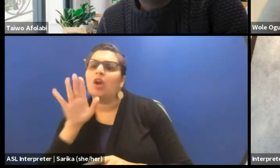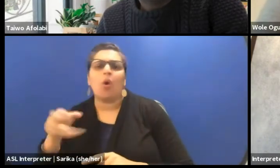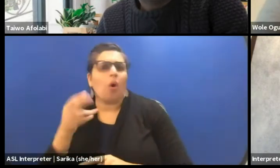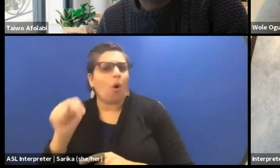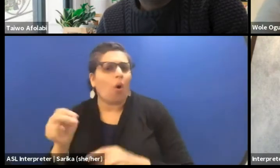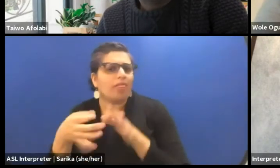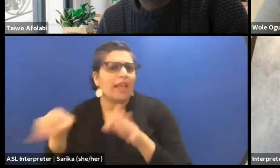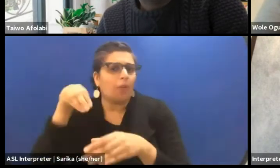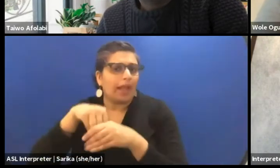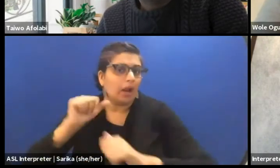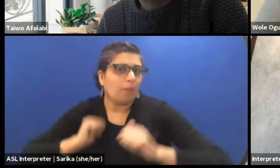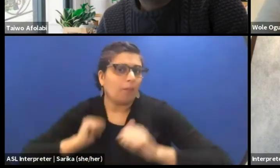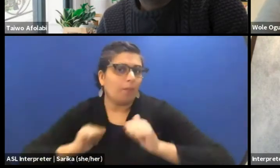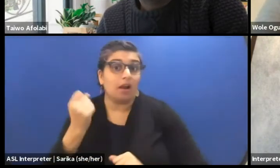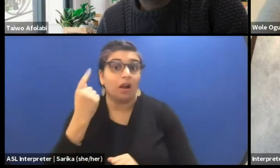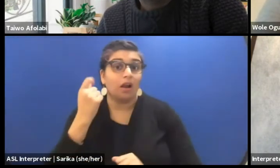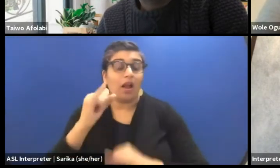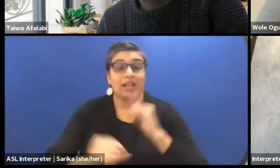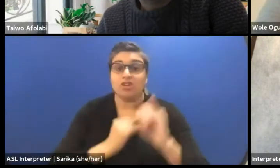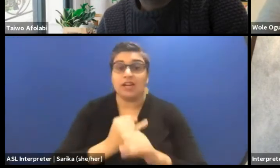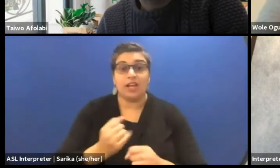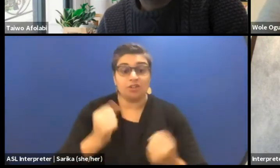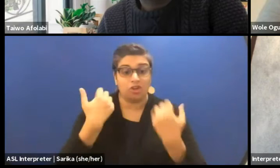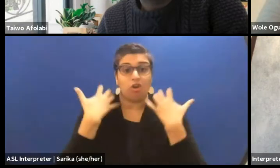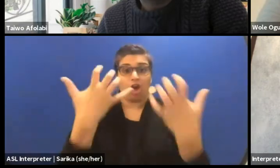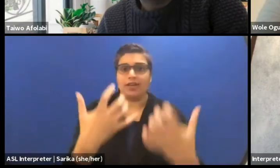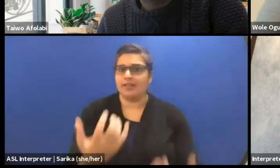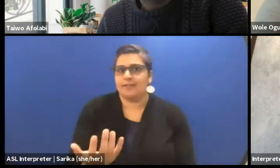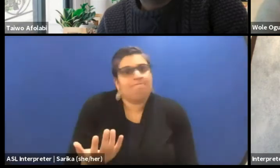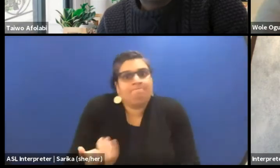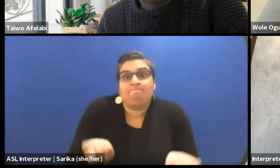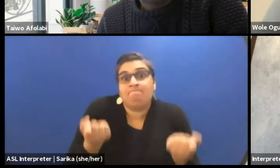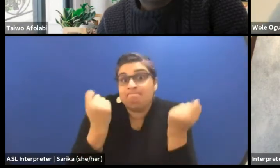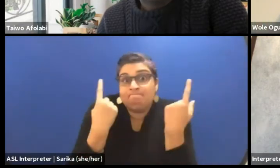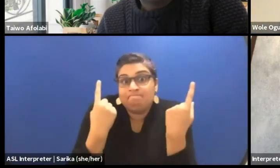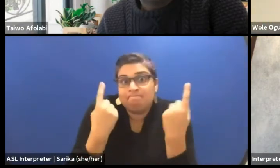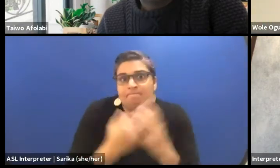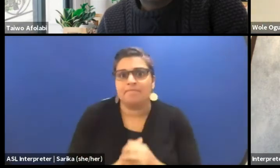because the international audience might not understand.